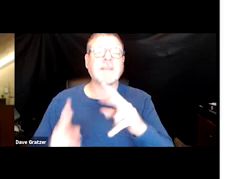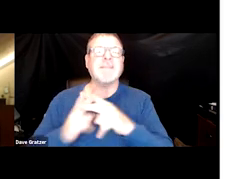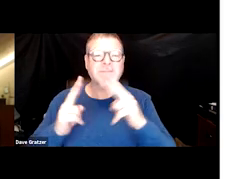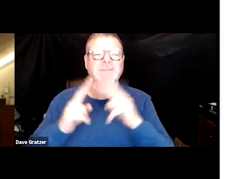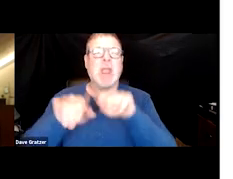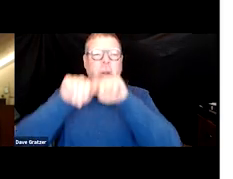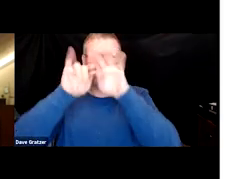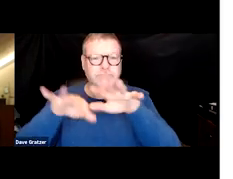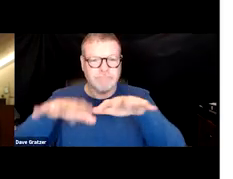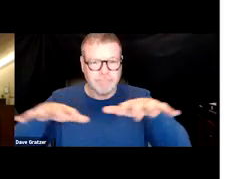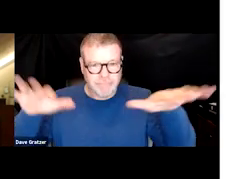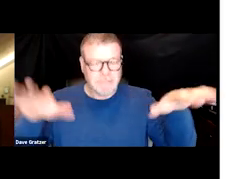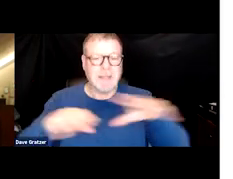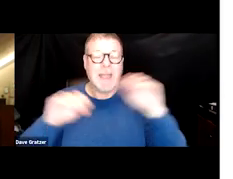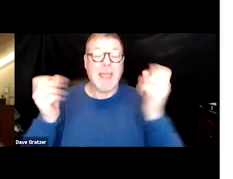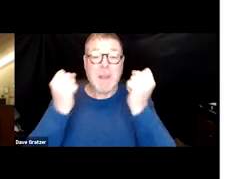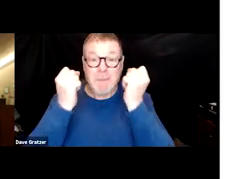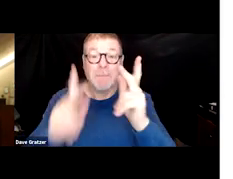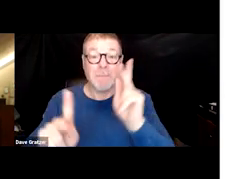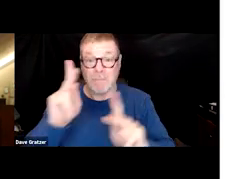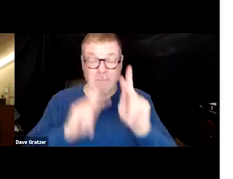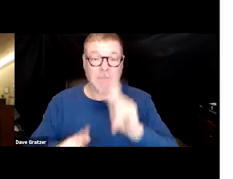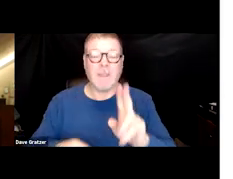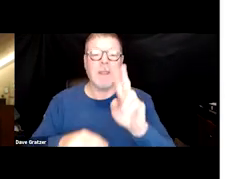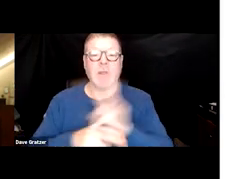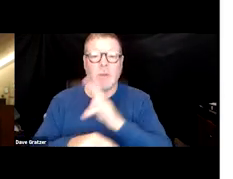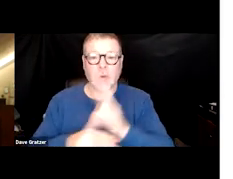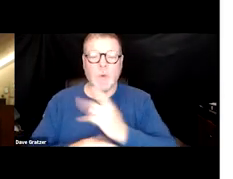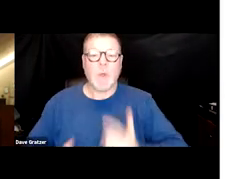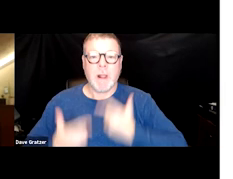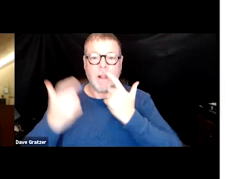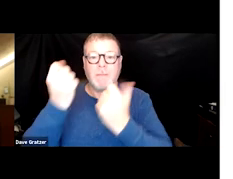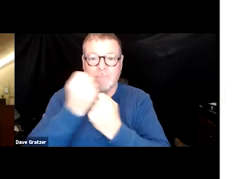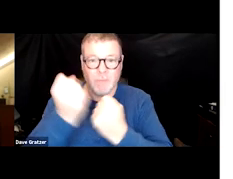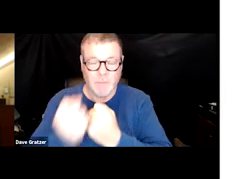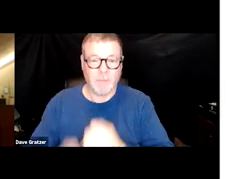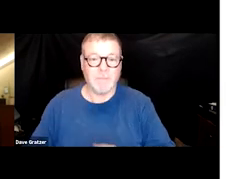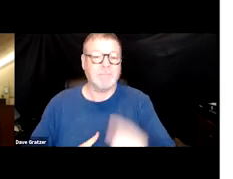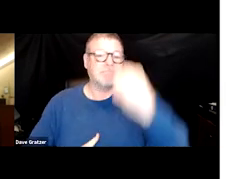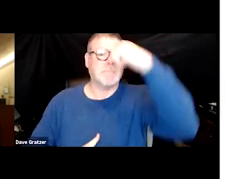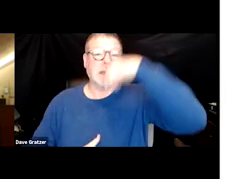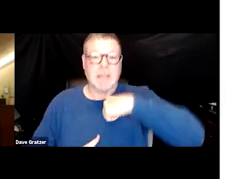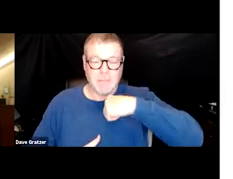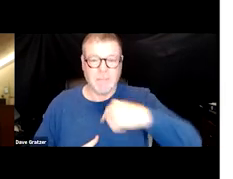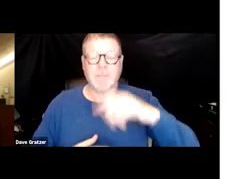and a lot of these individuals ended up on life support. They were intubated and on respiratory,